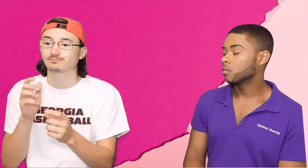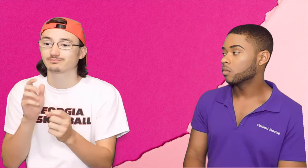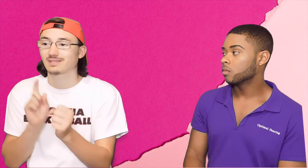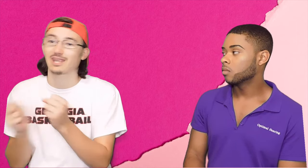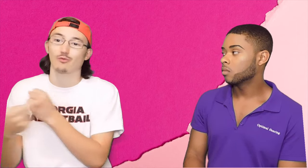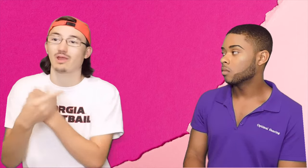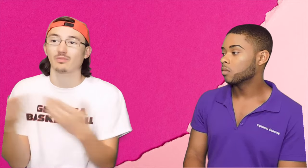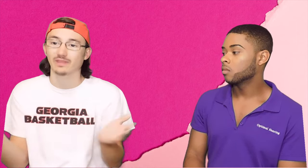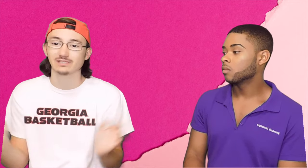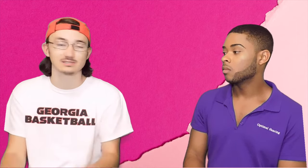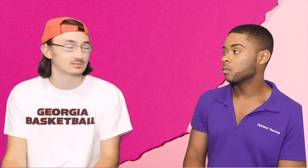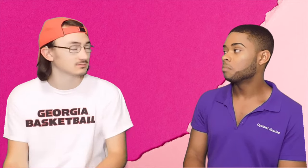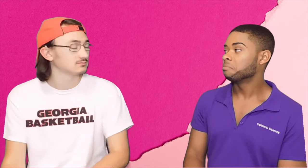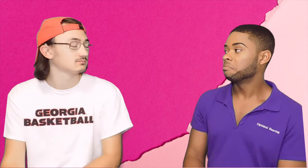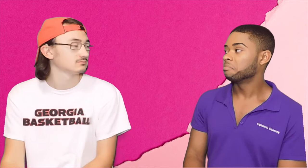Get around things.